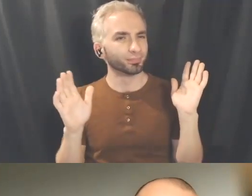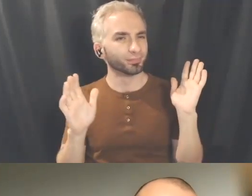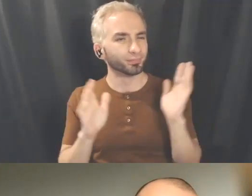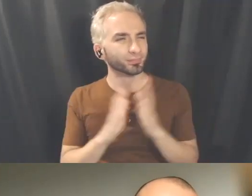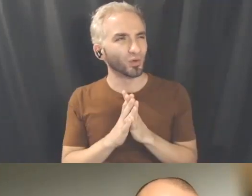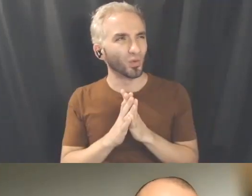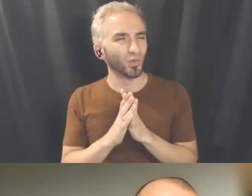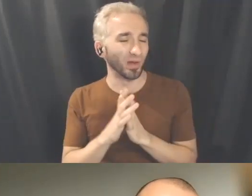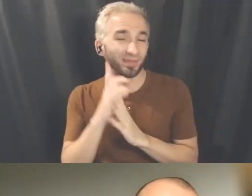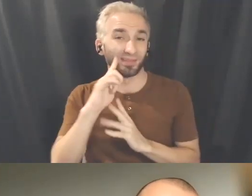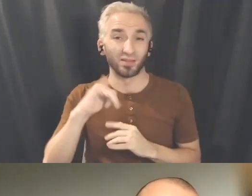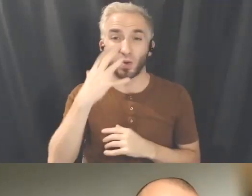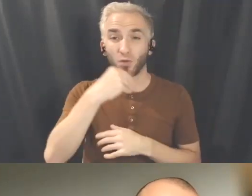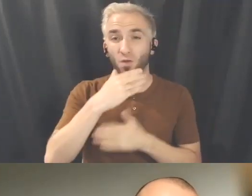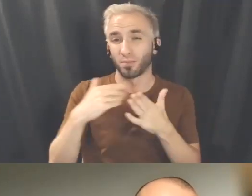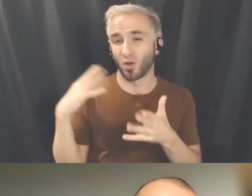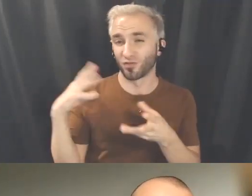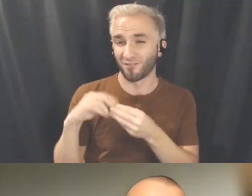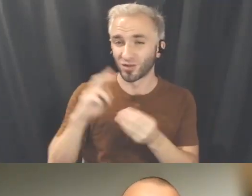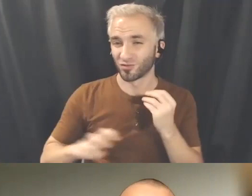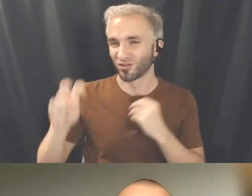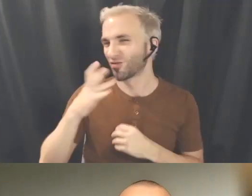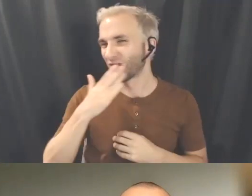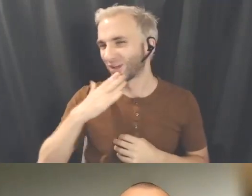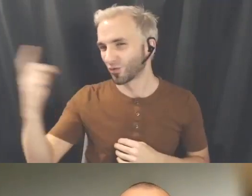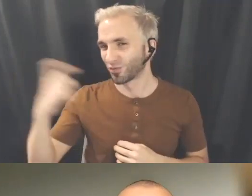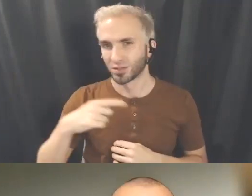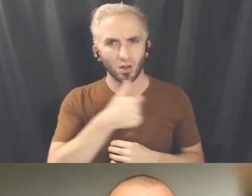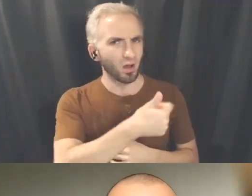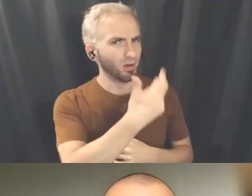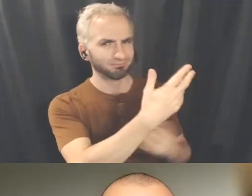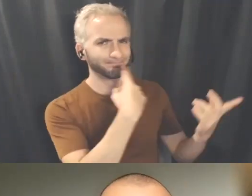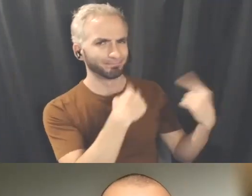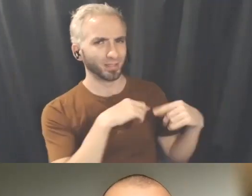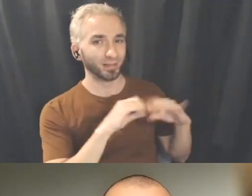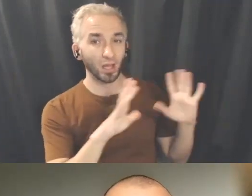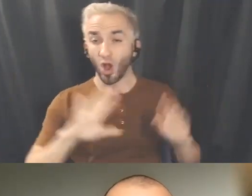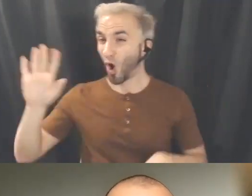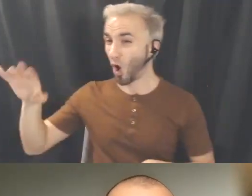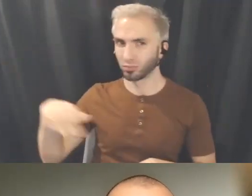I think that I love that question, thank you. Yeah beautifully articulated. So everyone's here now! Someone went to the washroom so,